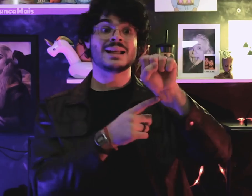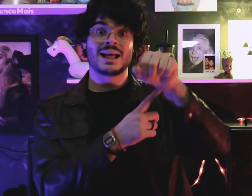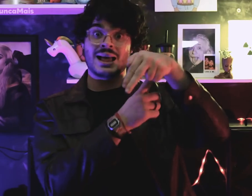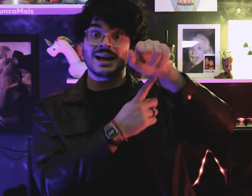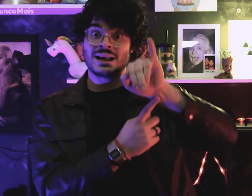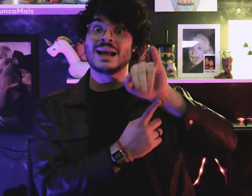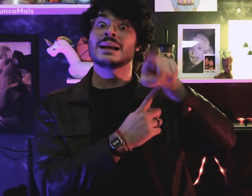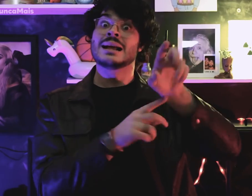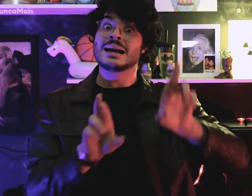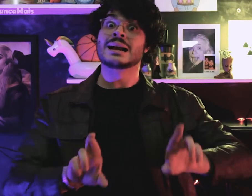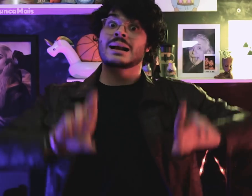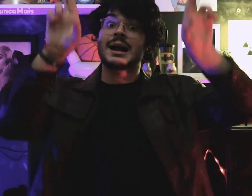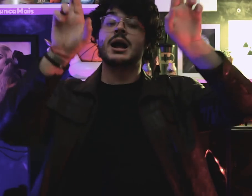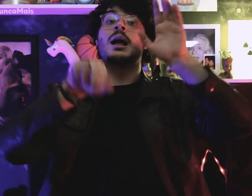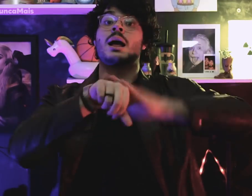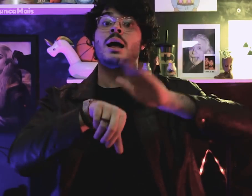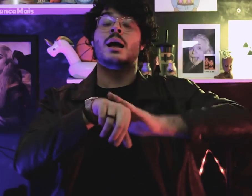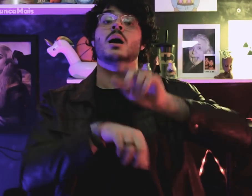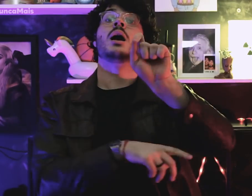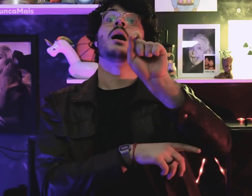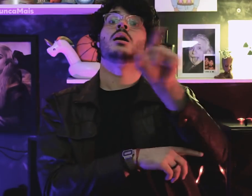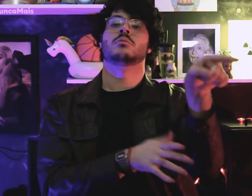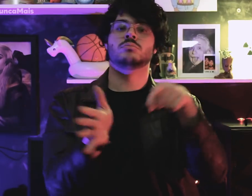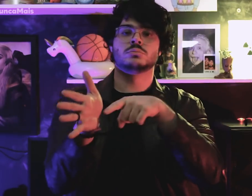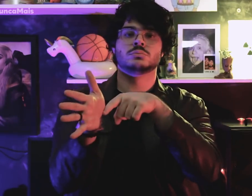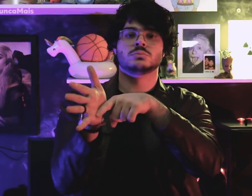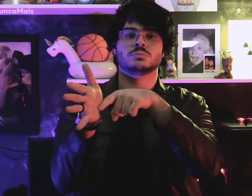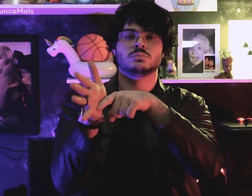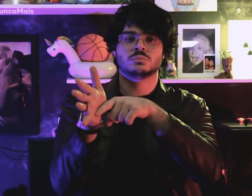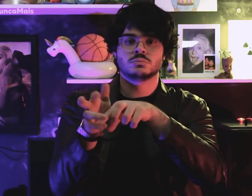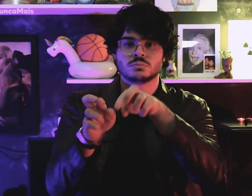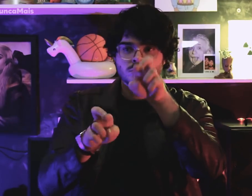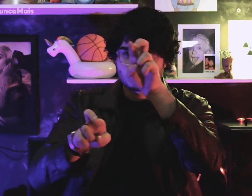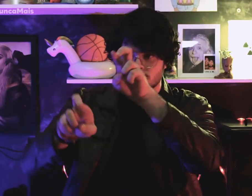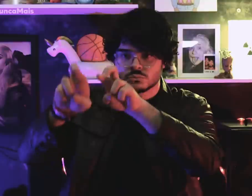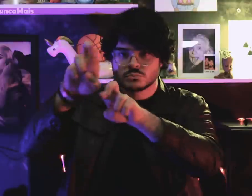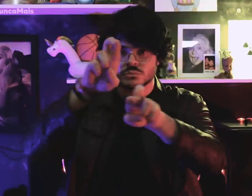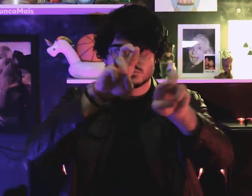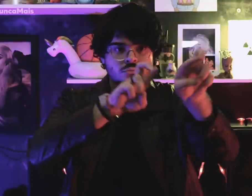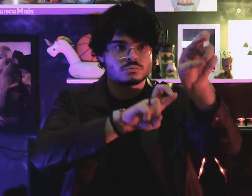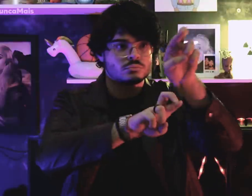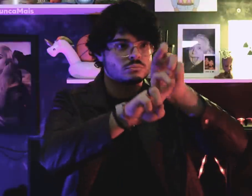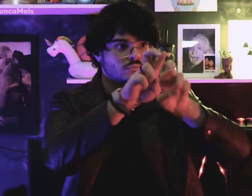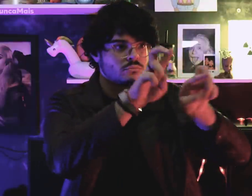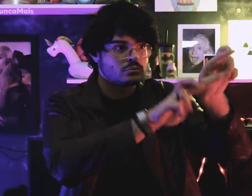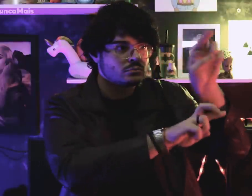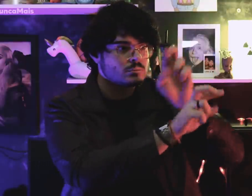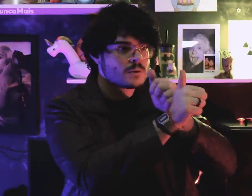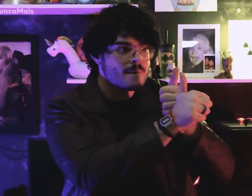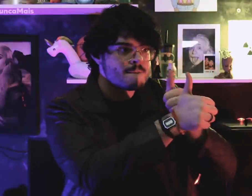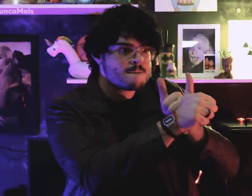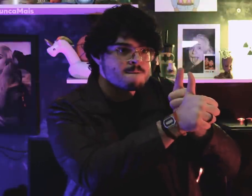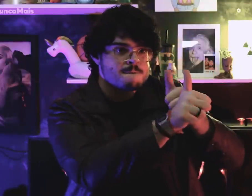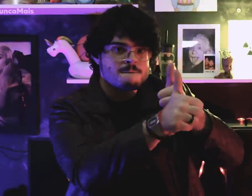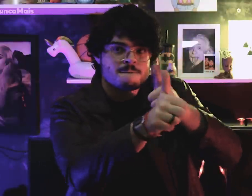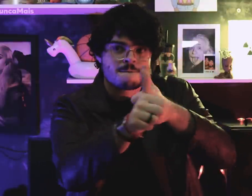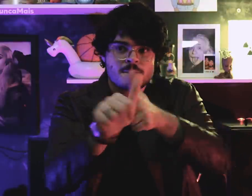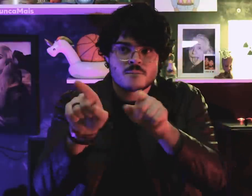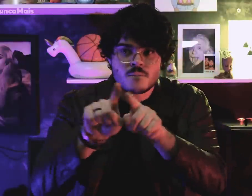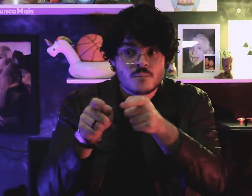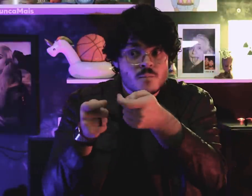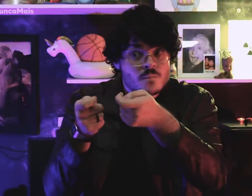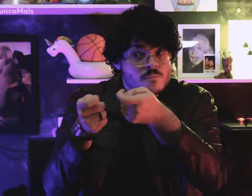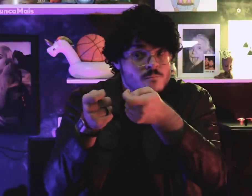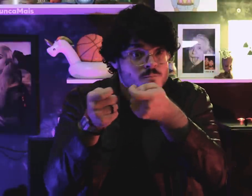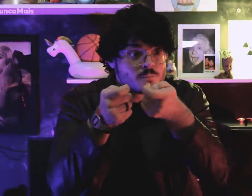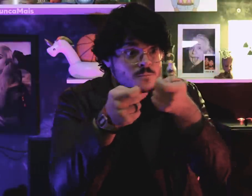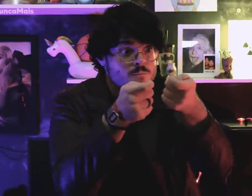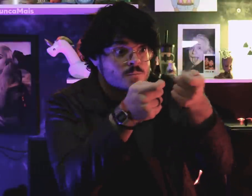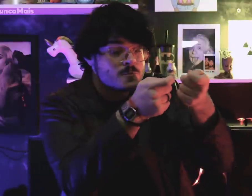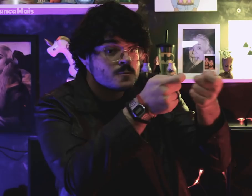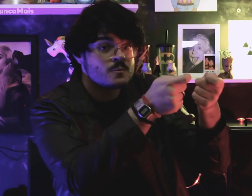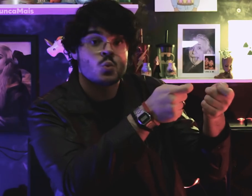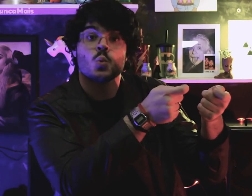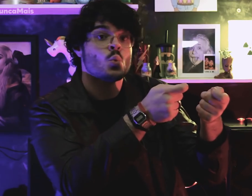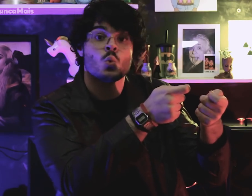I was responsible for spying, chase and control